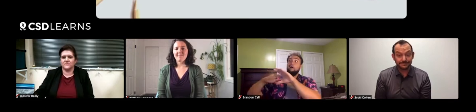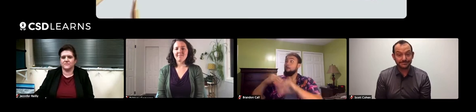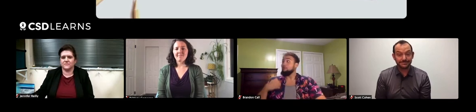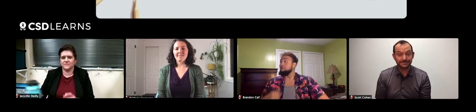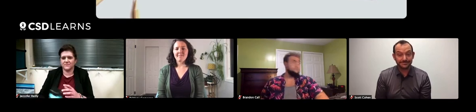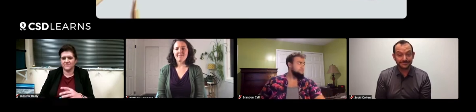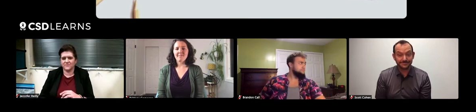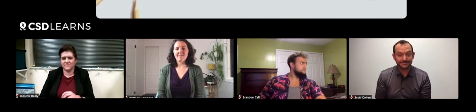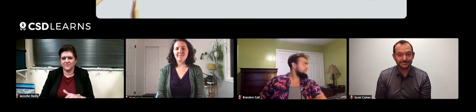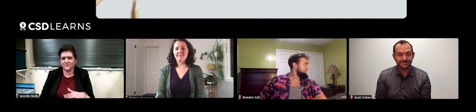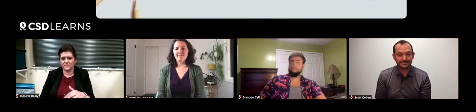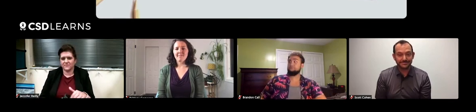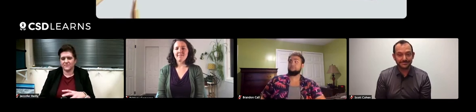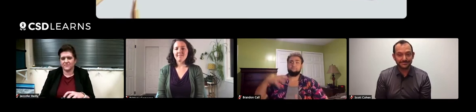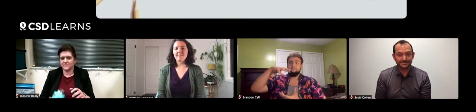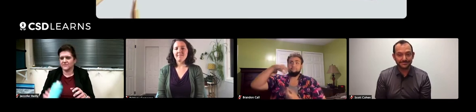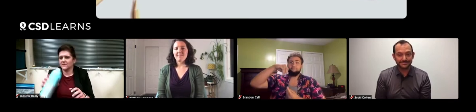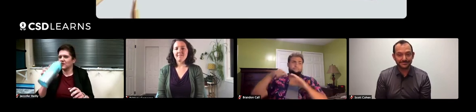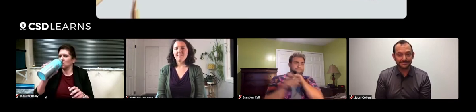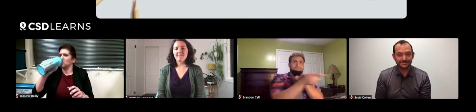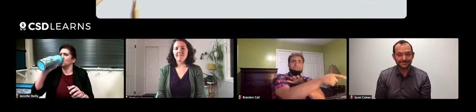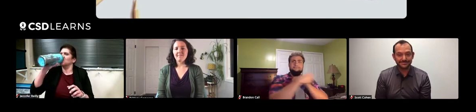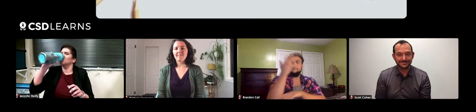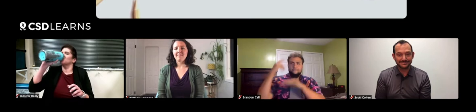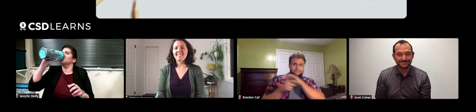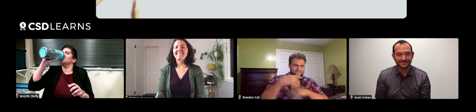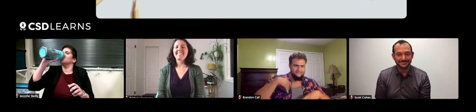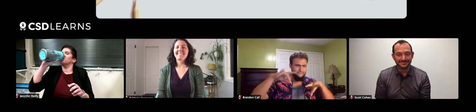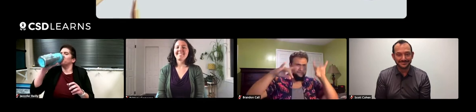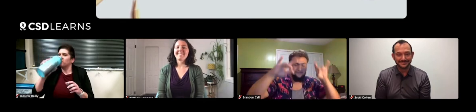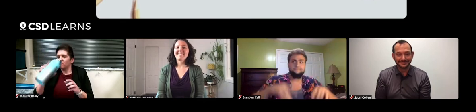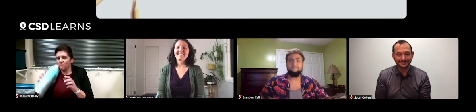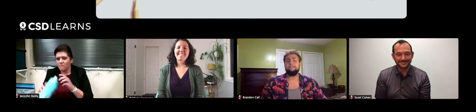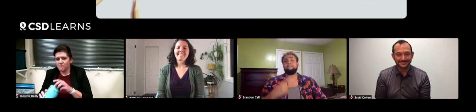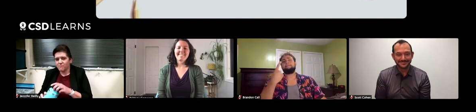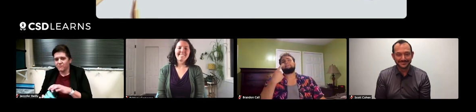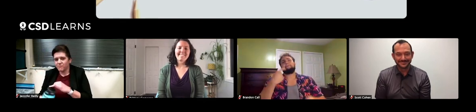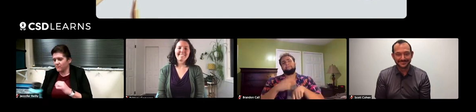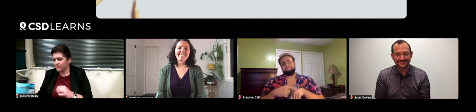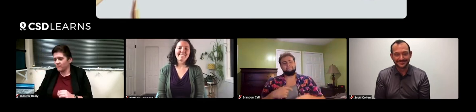And a lot of times I would just disappear. I'd be gone in a second, I'd be lost in the woods, exploring.